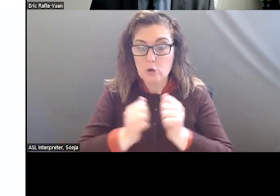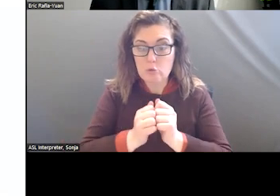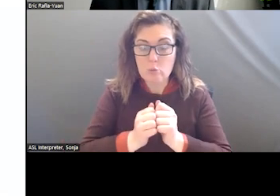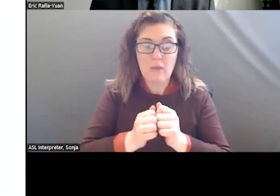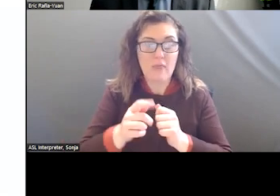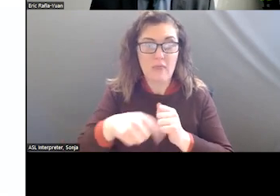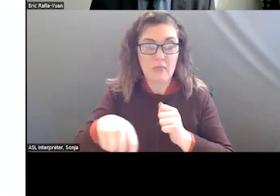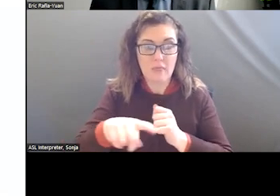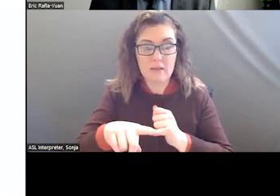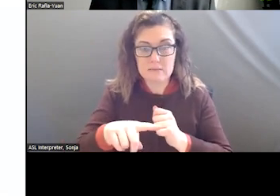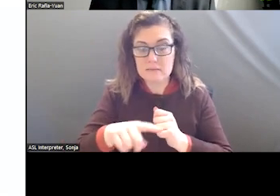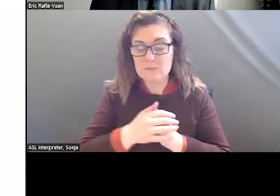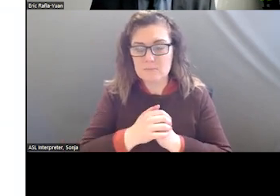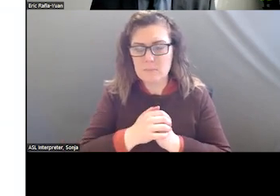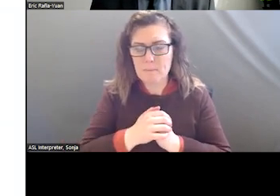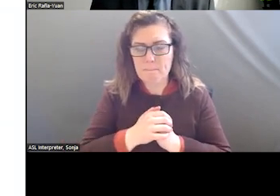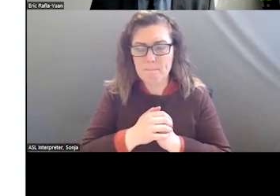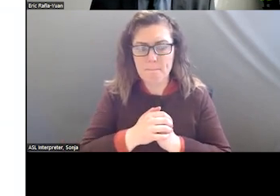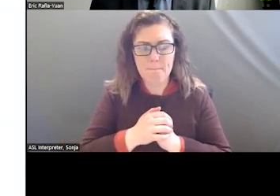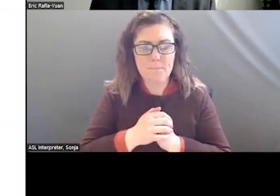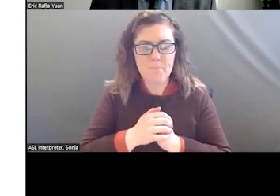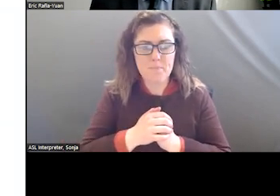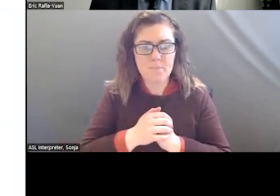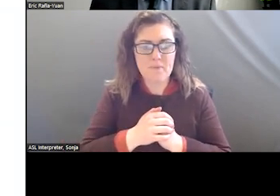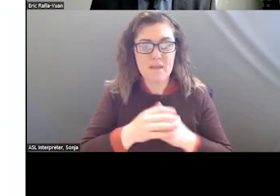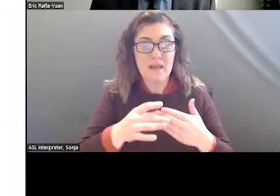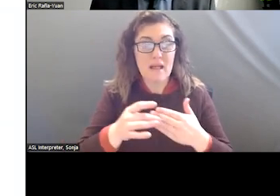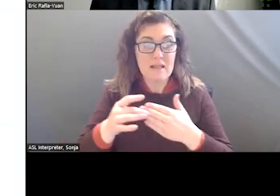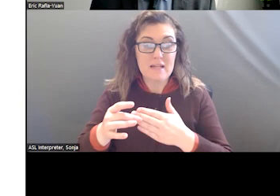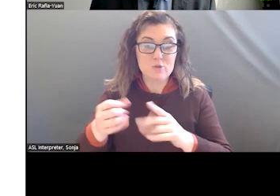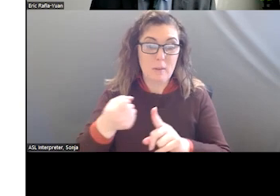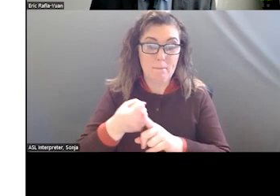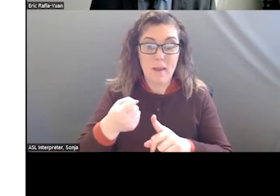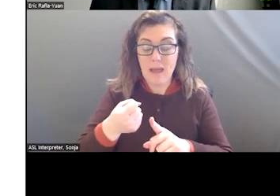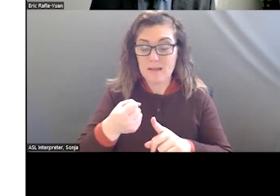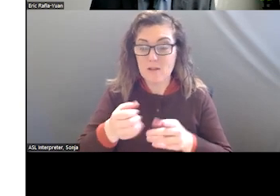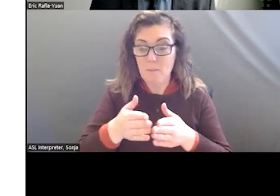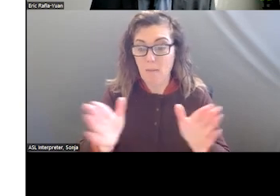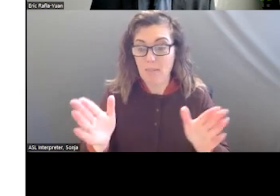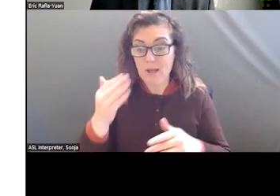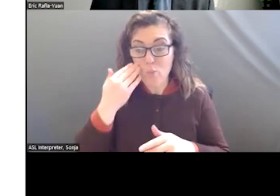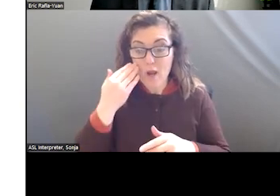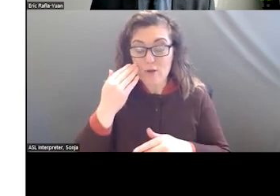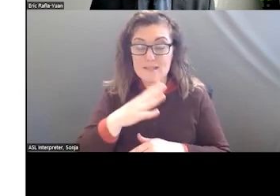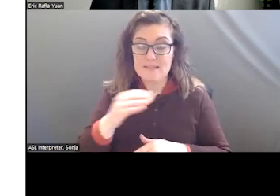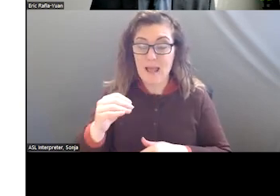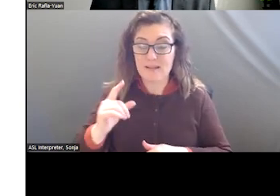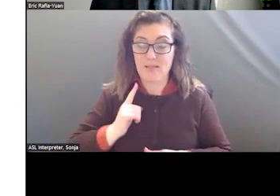IT LED TO THE MAJOR IMPACT ON AWARENESS AND LEGISLATION AND THE